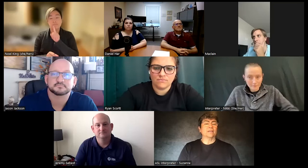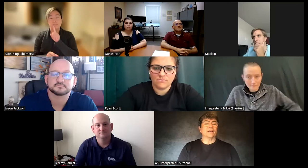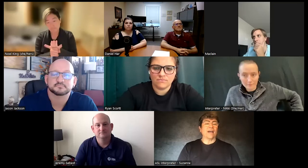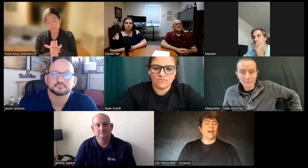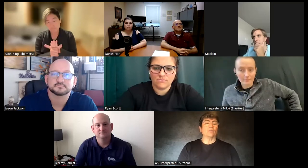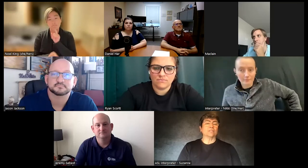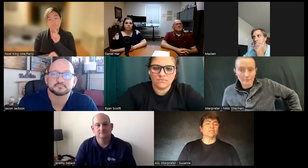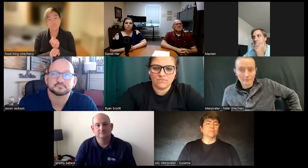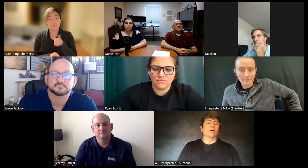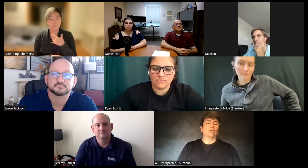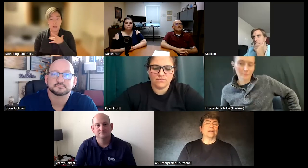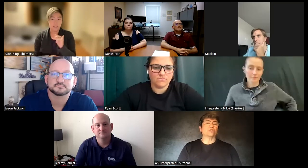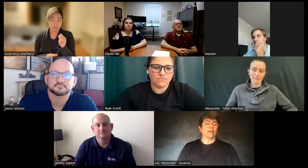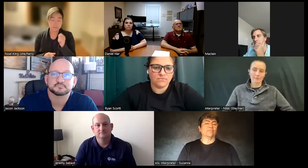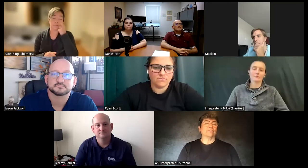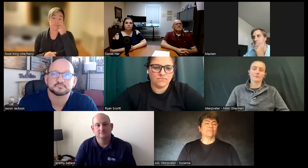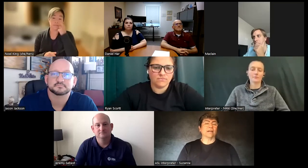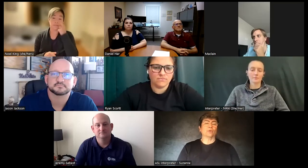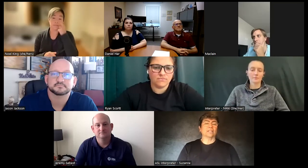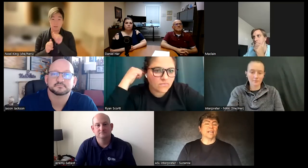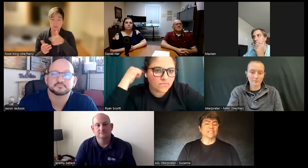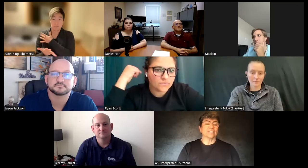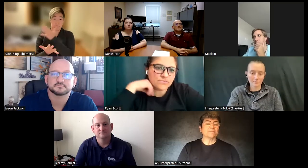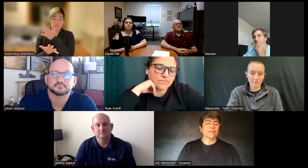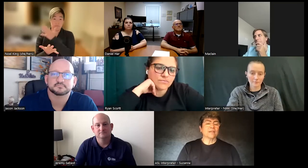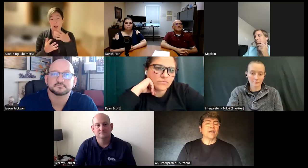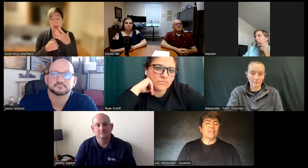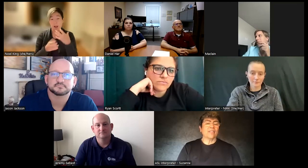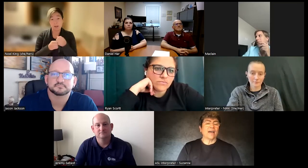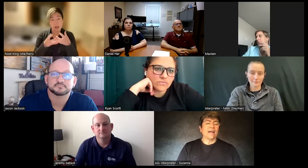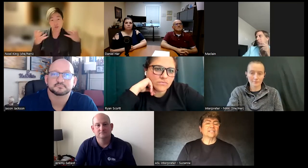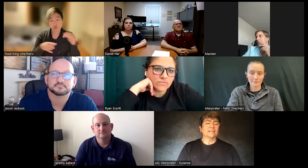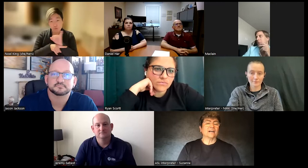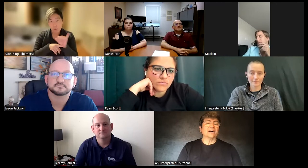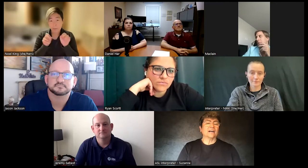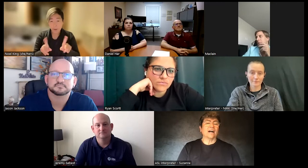was a great training for me I really liked it and that I got a lot of